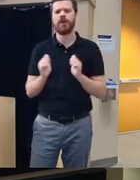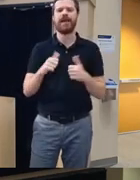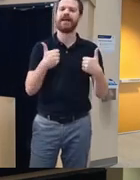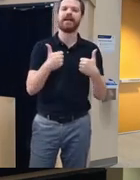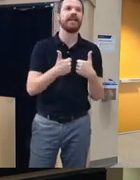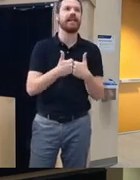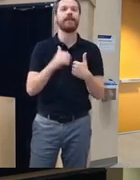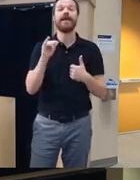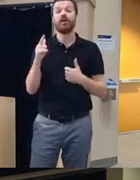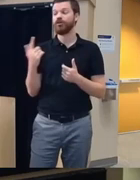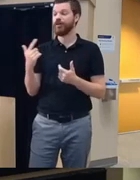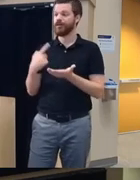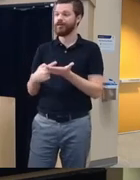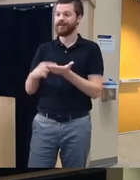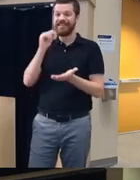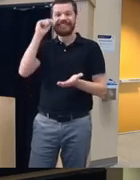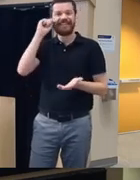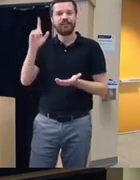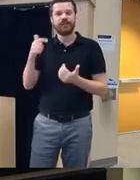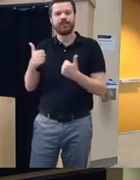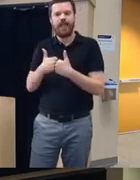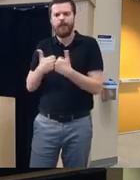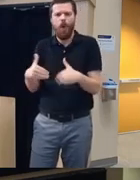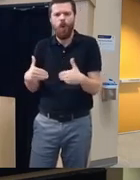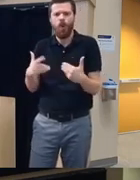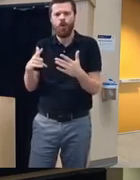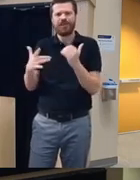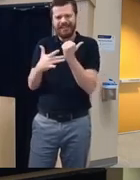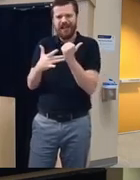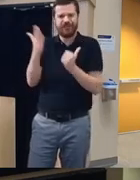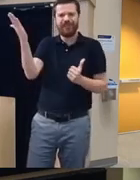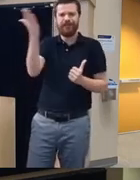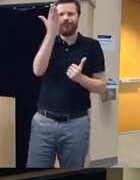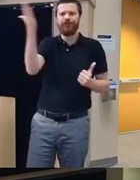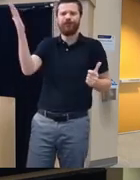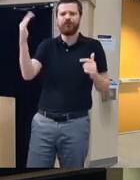that that you mentioned your sun plays like the technology is out there and so much more advanced